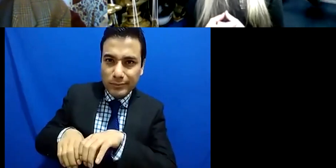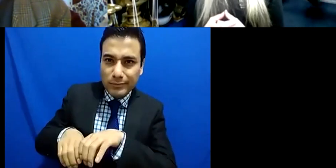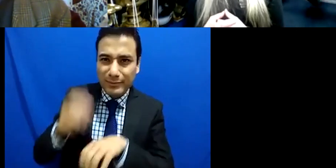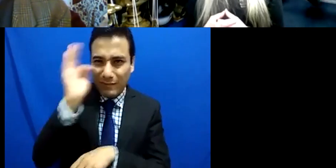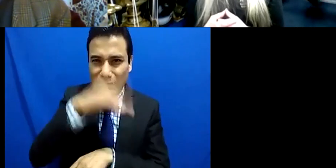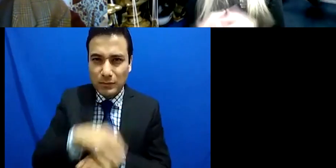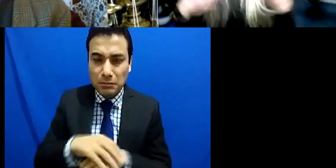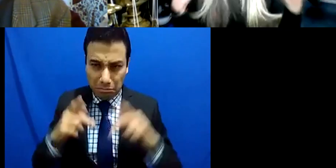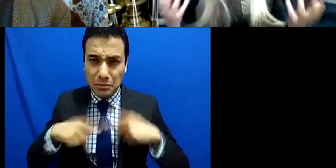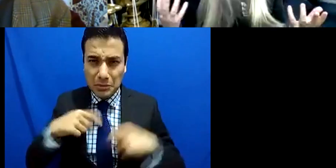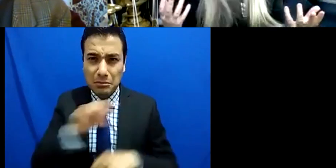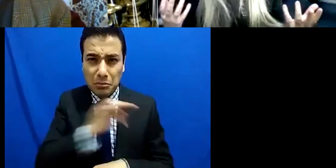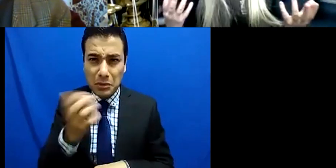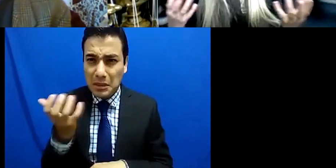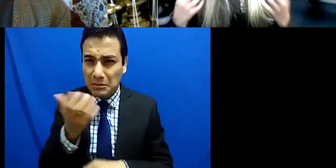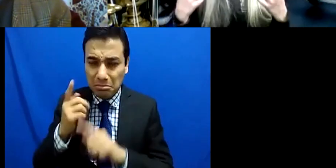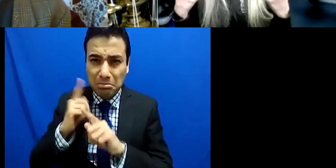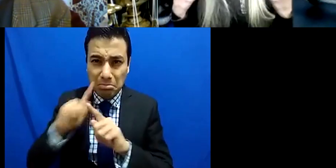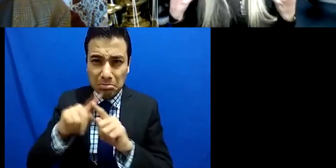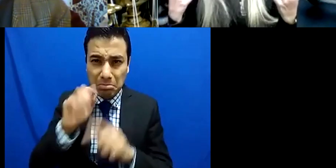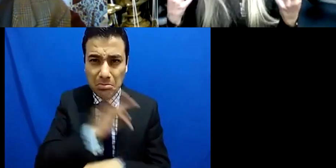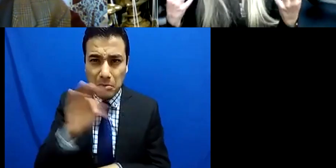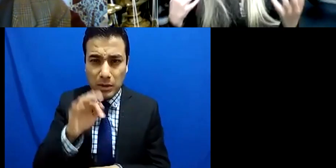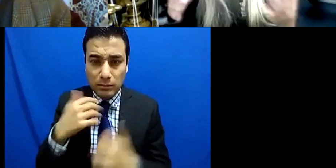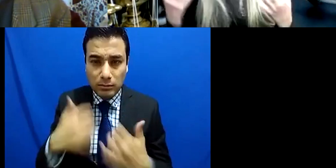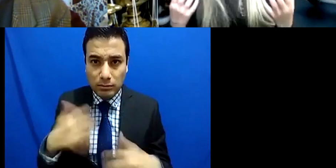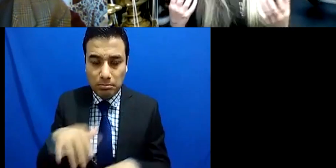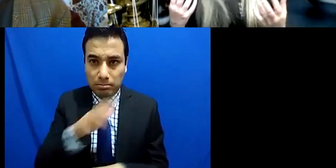you know with cochlear implants it's the same with the amount of different types of hearing